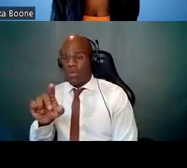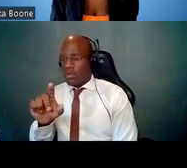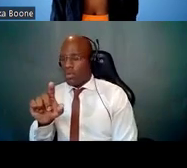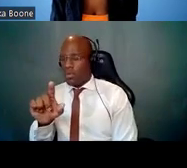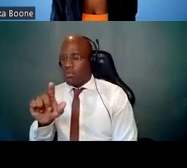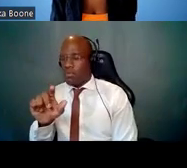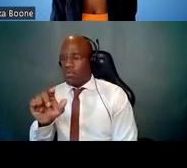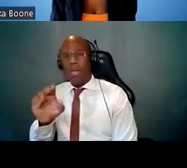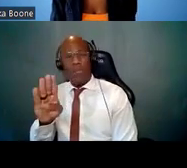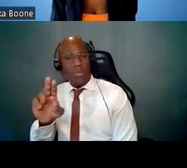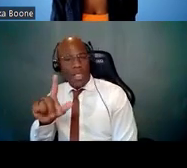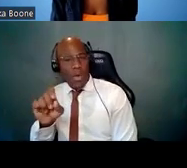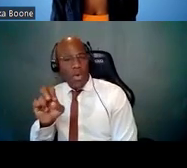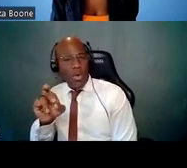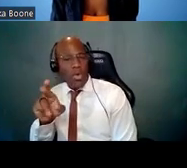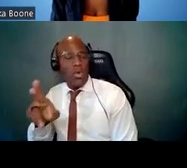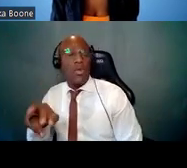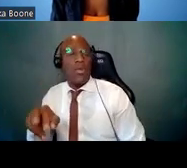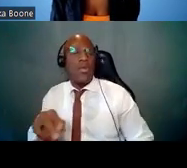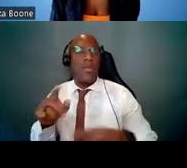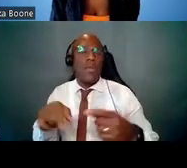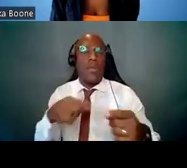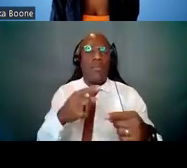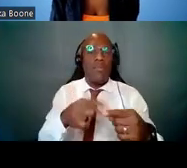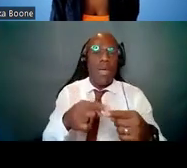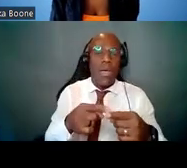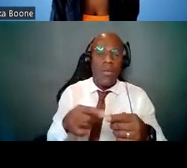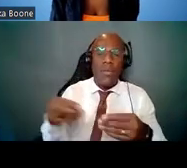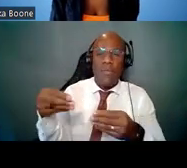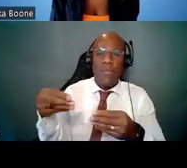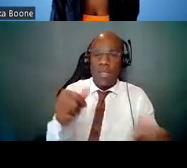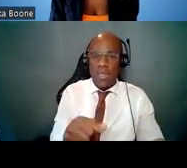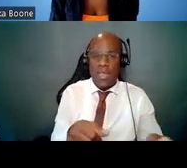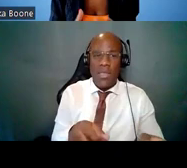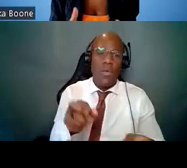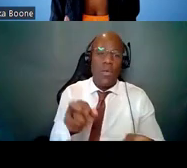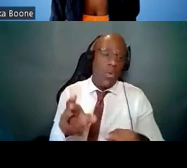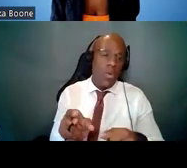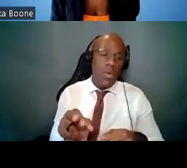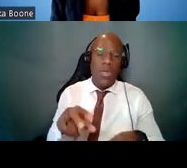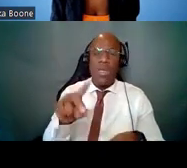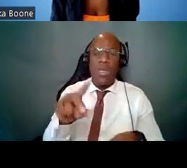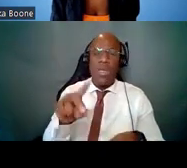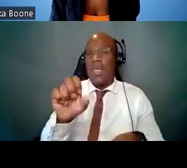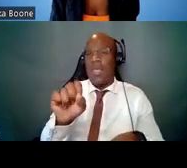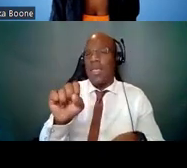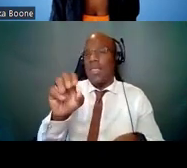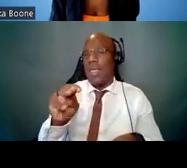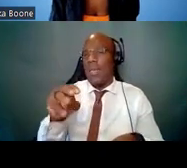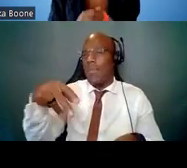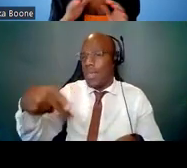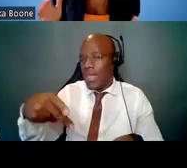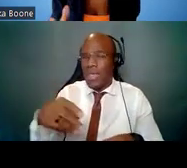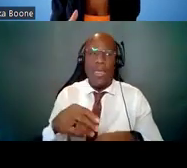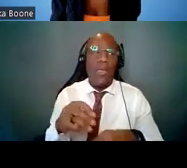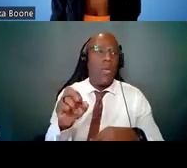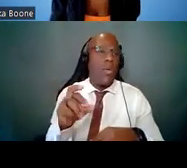and funding trends, or whether it's on DSMP, whether it's on -- whatever it might be.